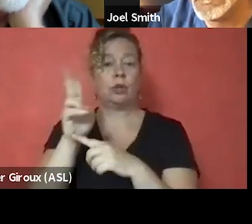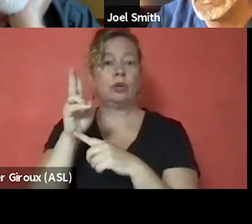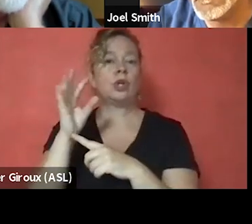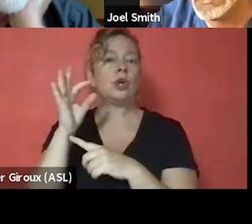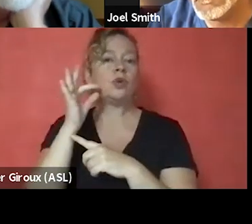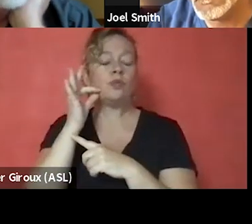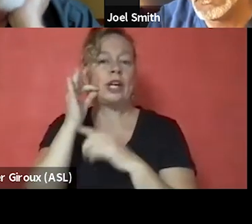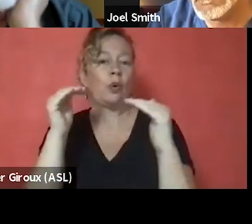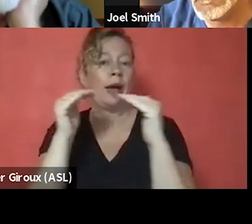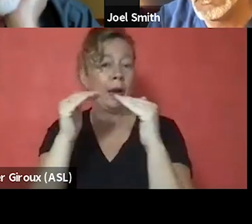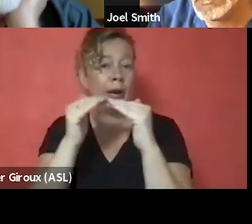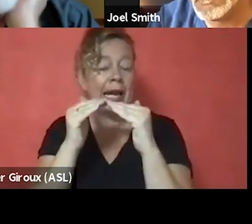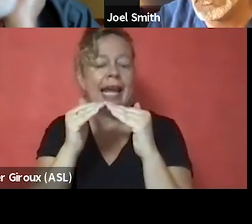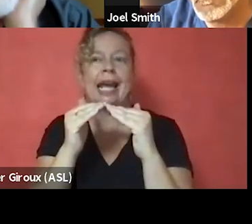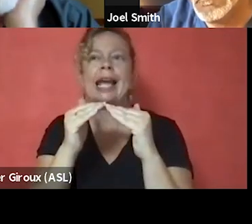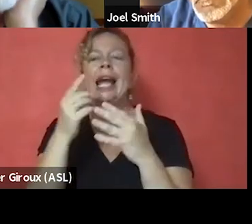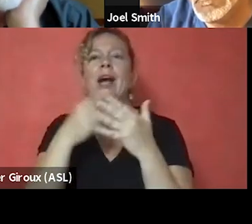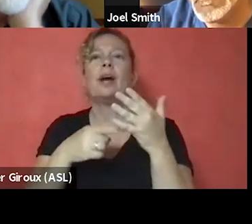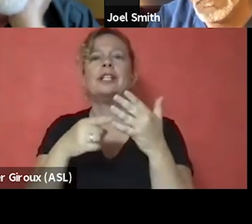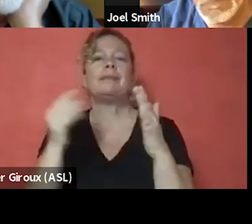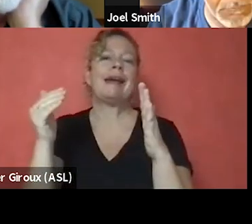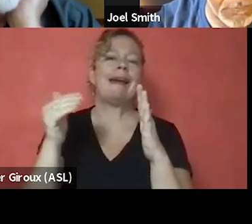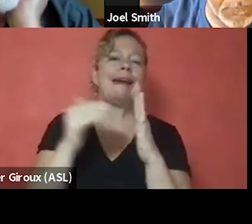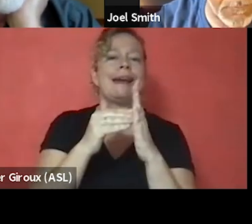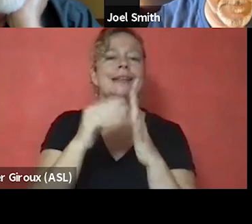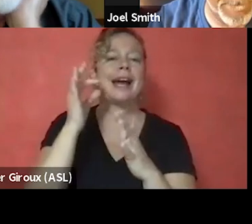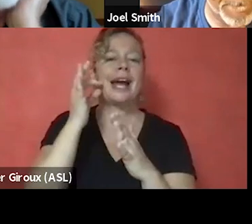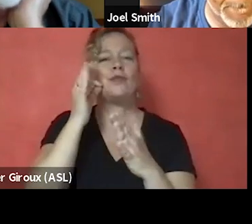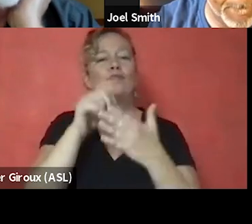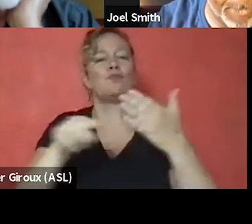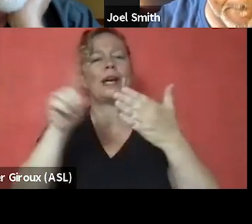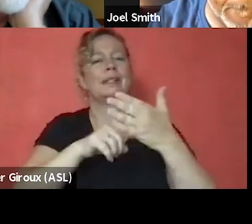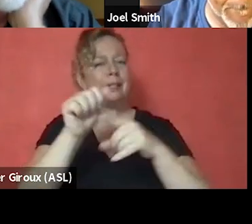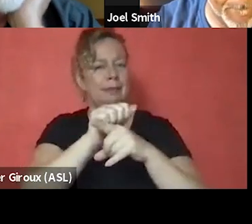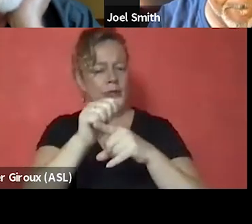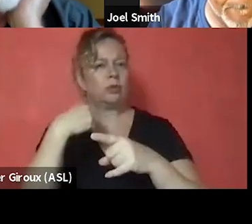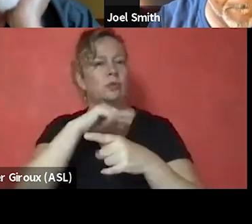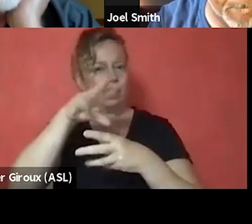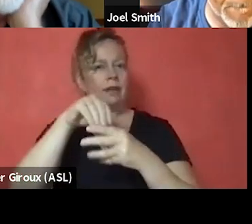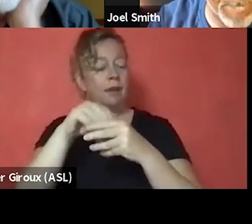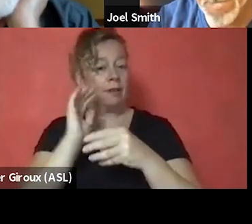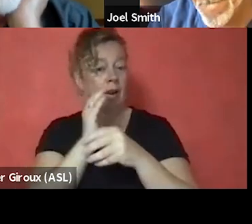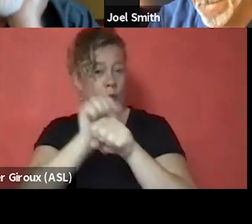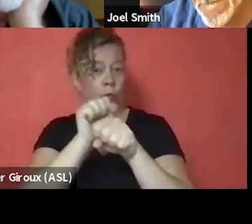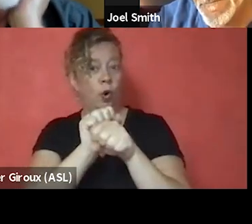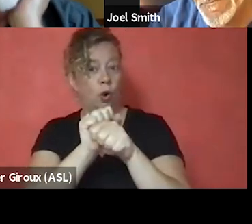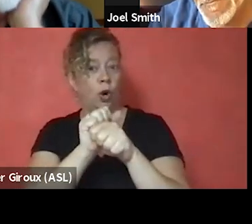and what are some anti-racist practices that we can engage in, in our work? Not only interpersonally, perhaps,